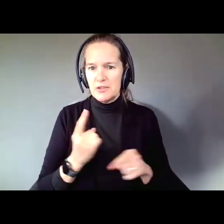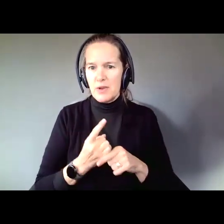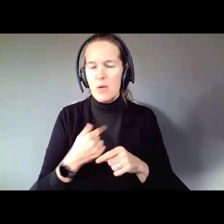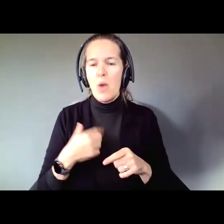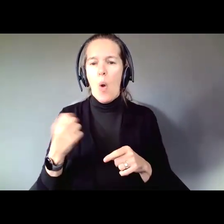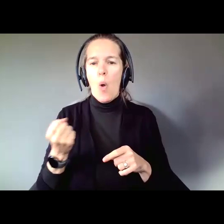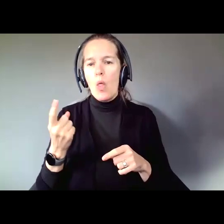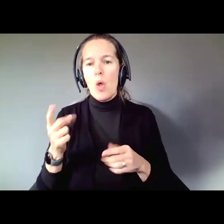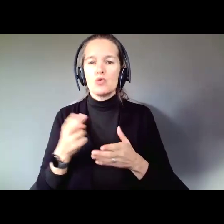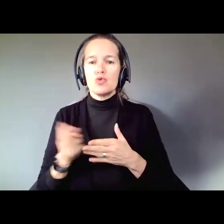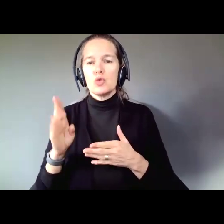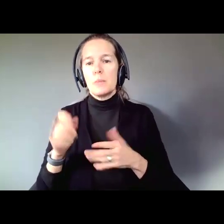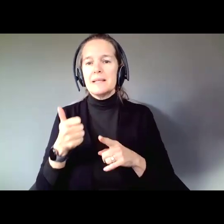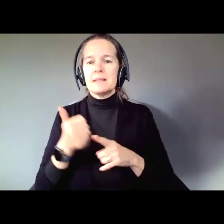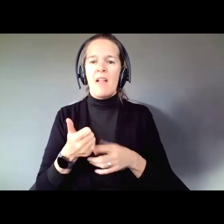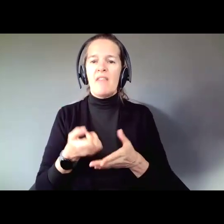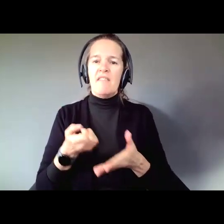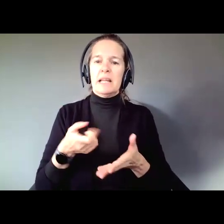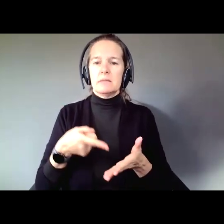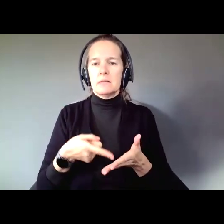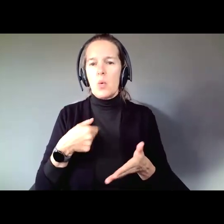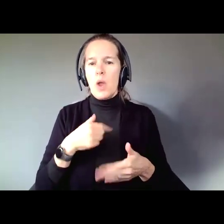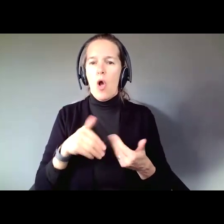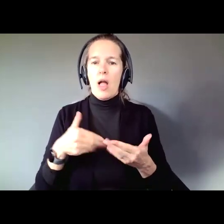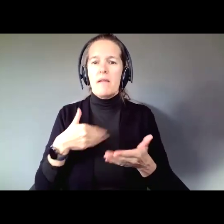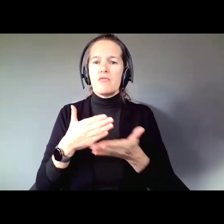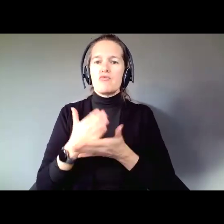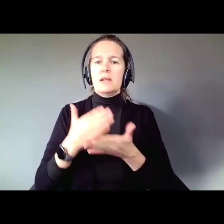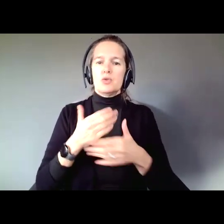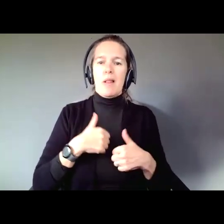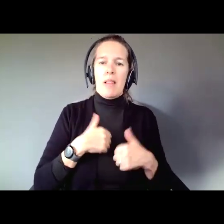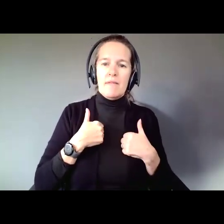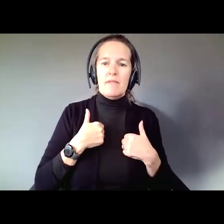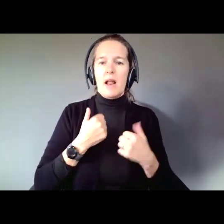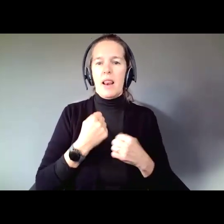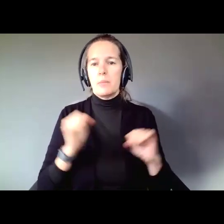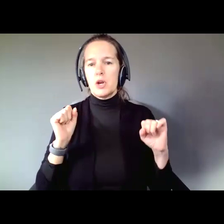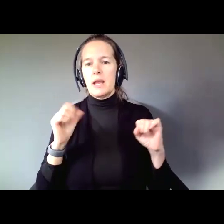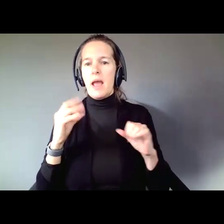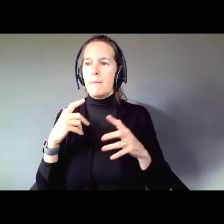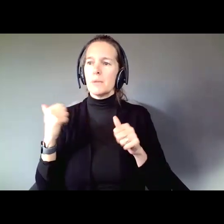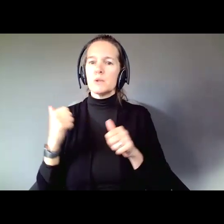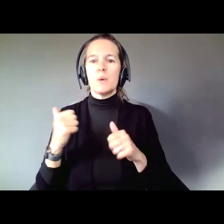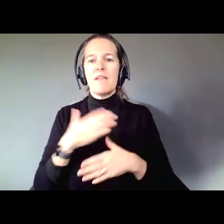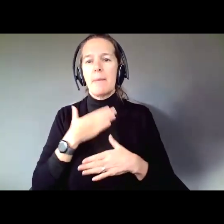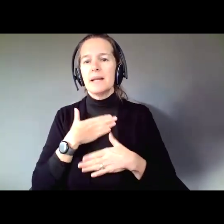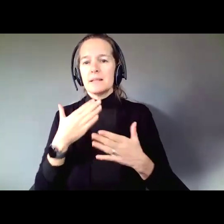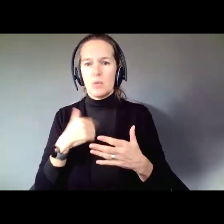to be self evident, that we all have the right to liberty of life, liberty and the choice of happiness. We have the right to make choices.